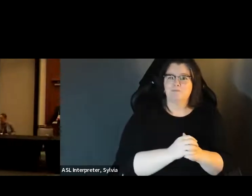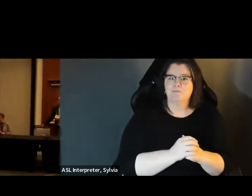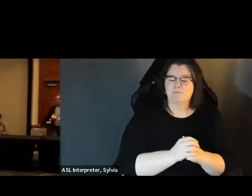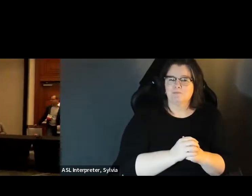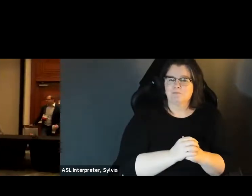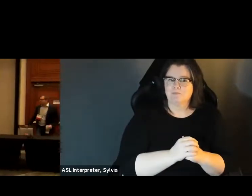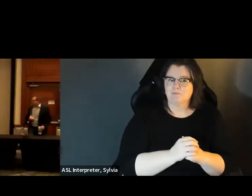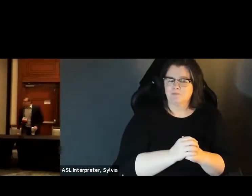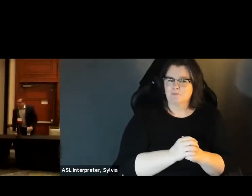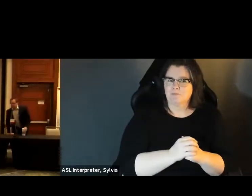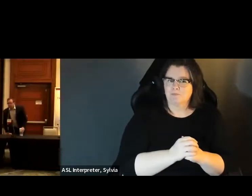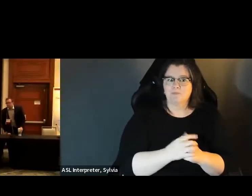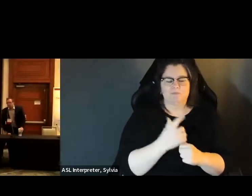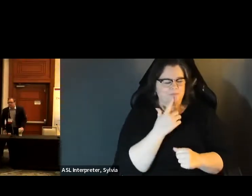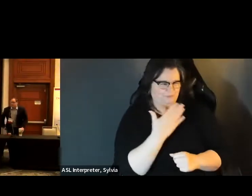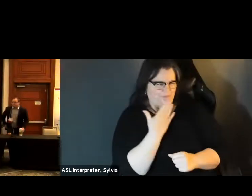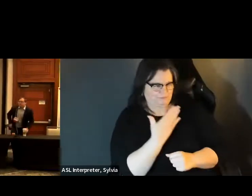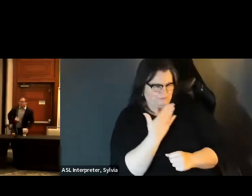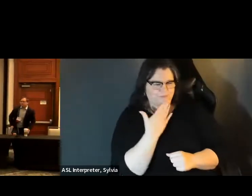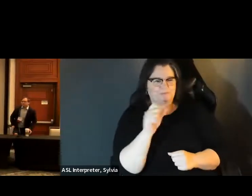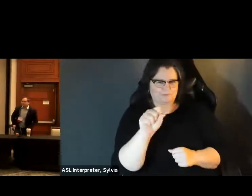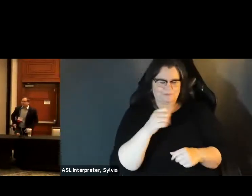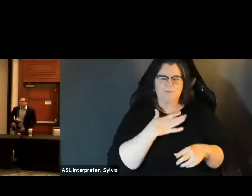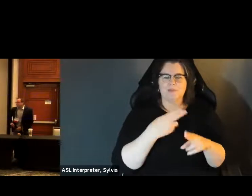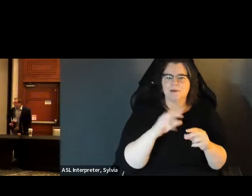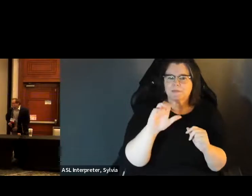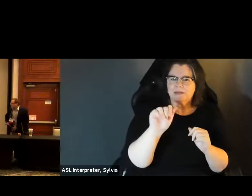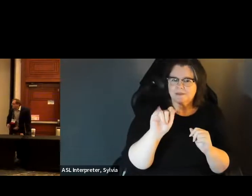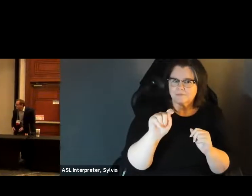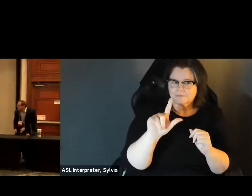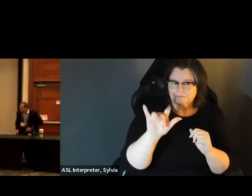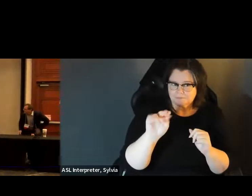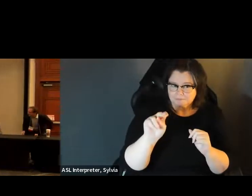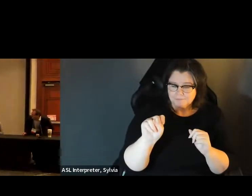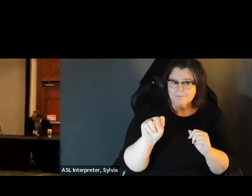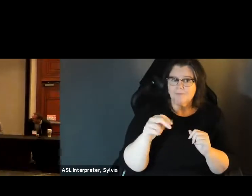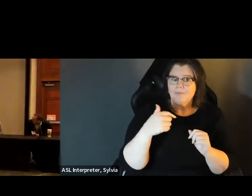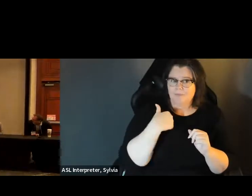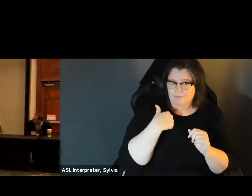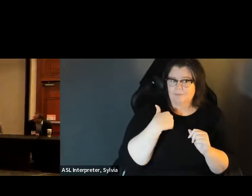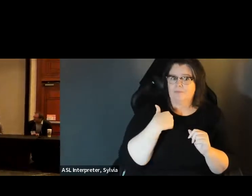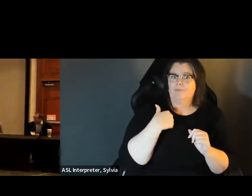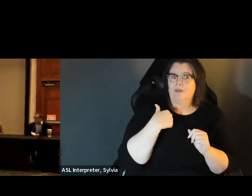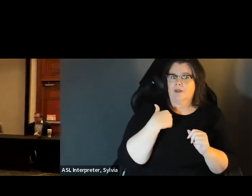a member of Access the Vote Florida. To vote Florida » Caitlyn: Thank you so much, Thank you so much, Robin, as Robin said. I am Caitlin Clippin. Robin. As Robin said, I'm Caitlyn Clibbon, I'm a public